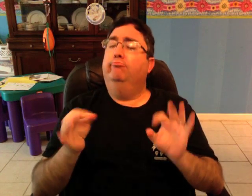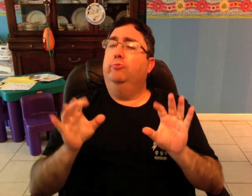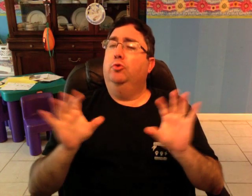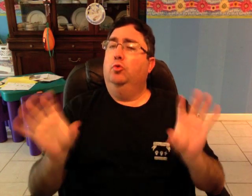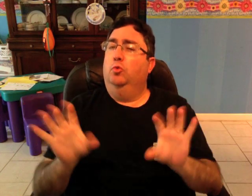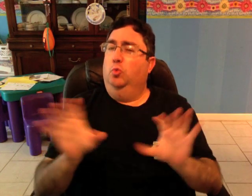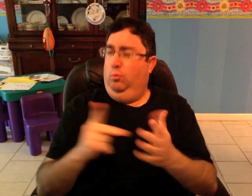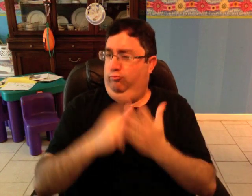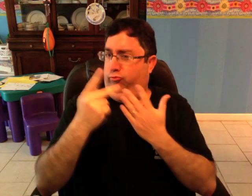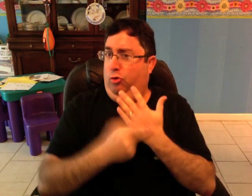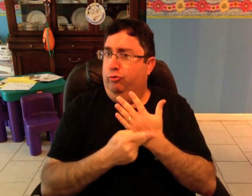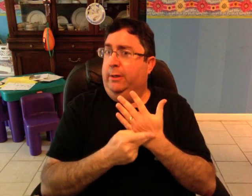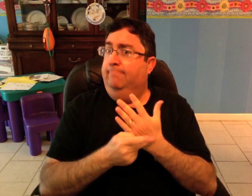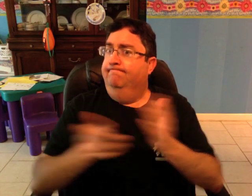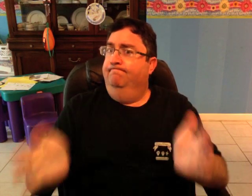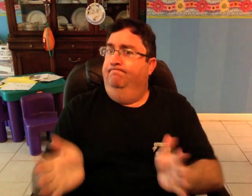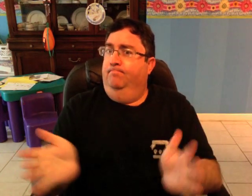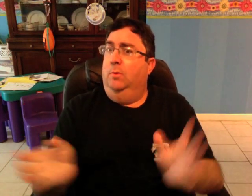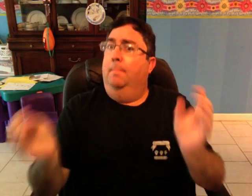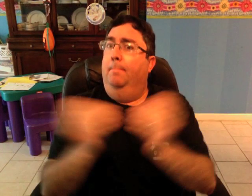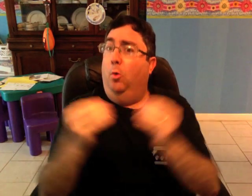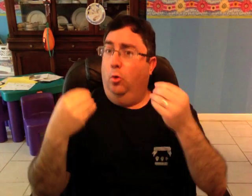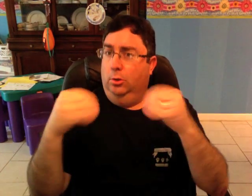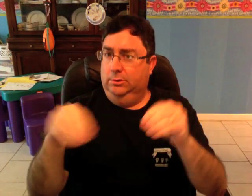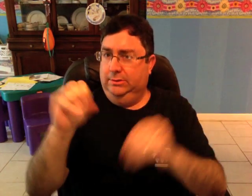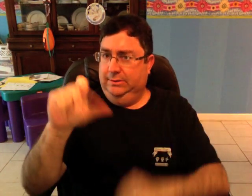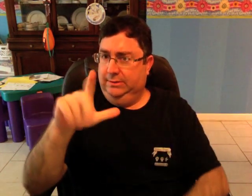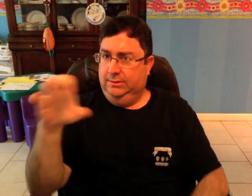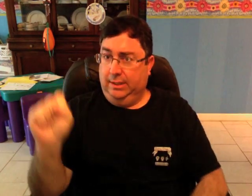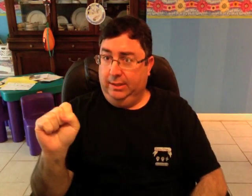the CI companies decided to start a program to push more sales --